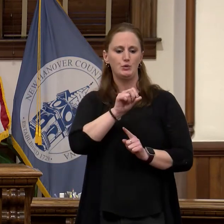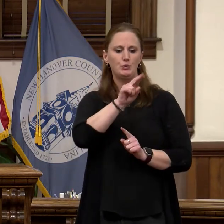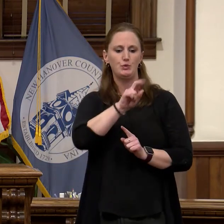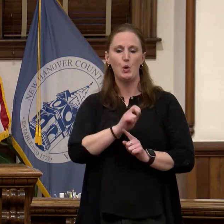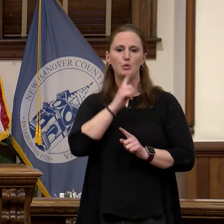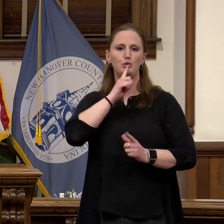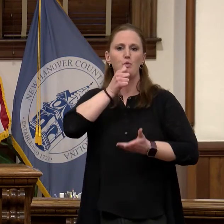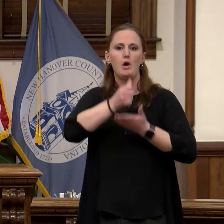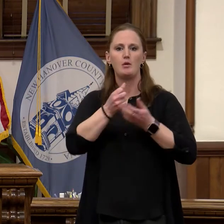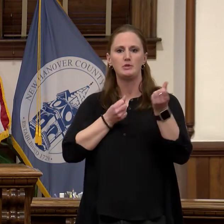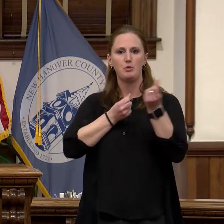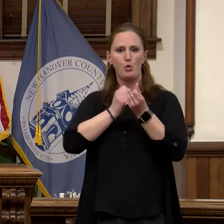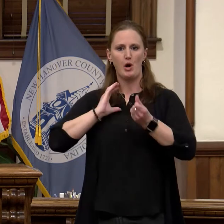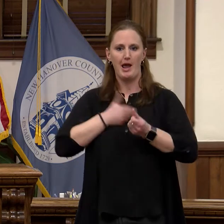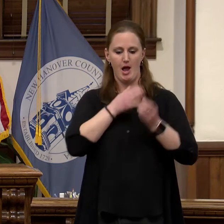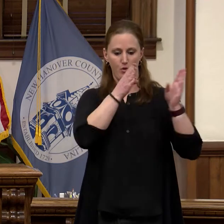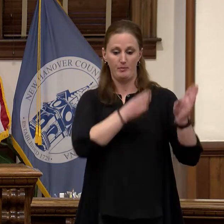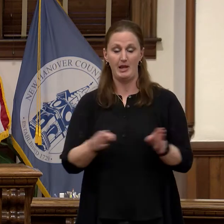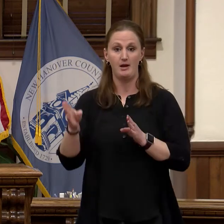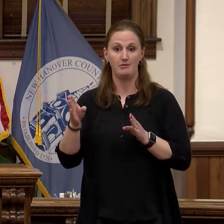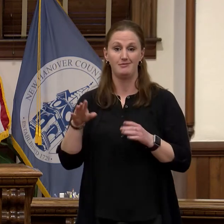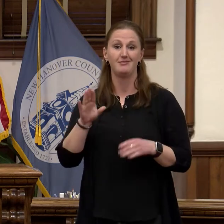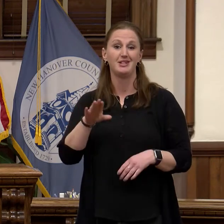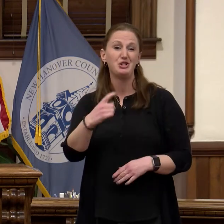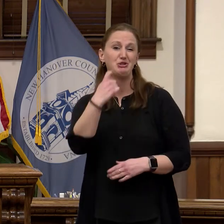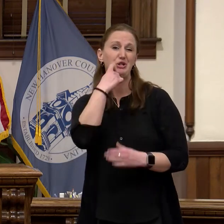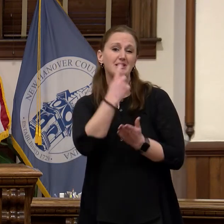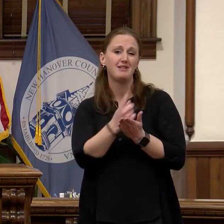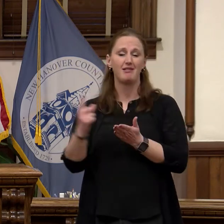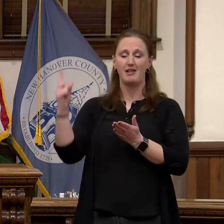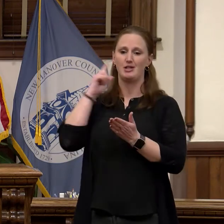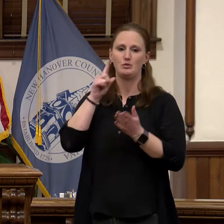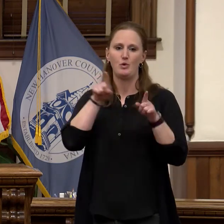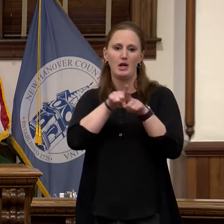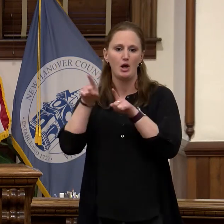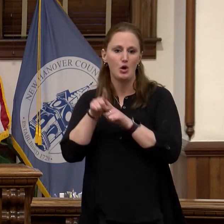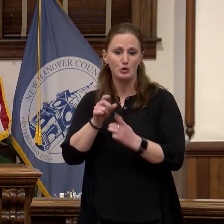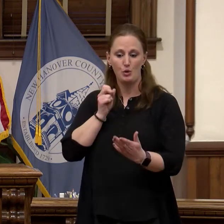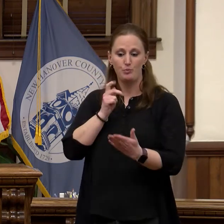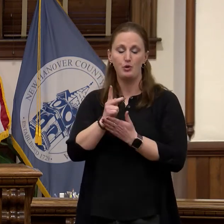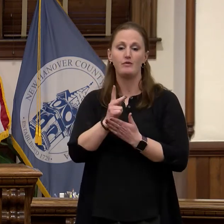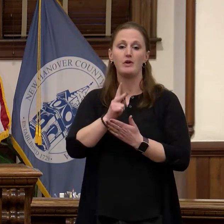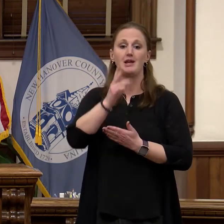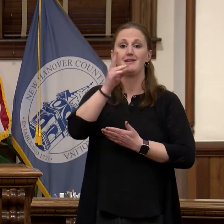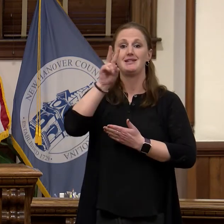plan. Just last week we also approved the second phase in the County's unified